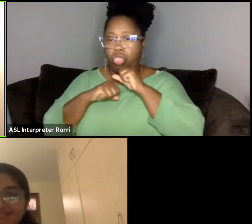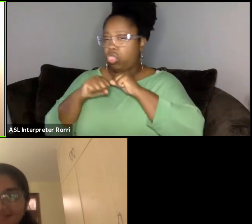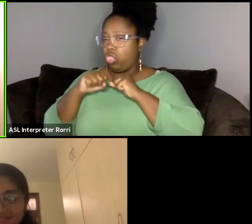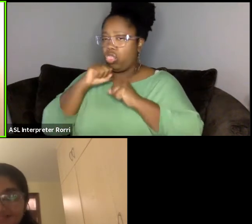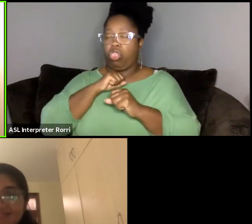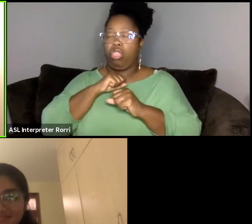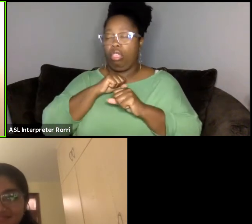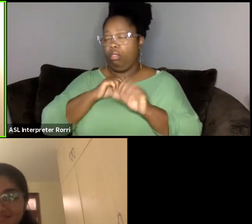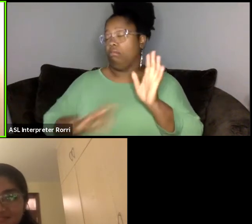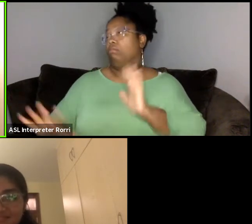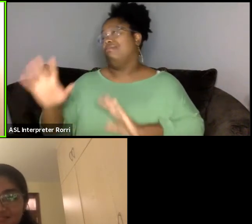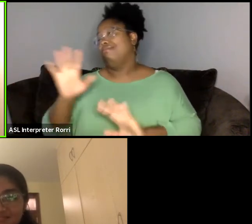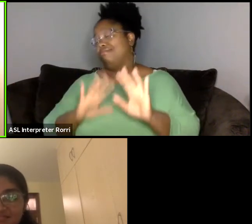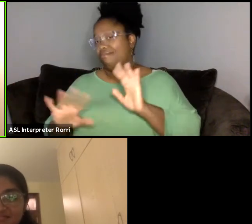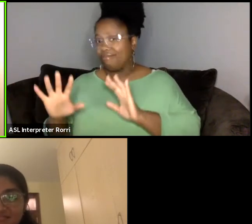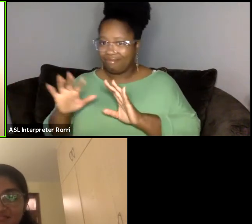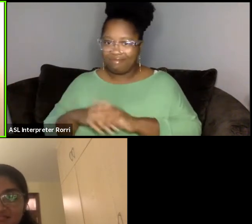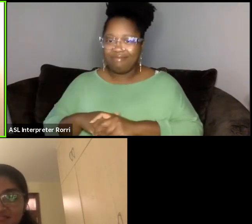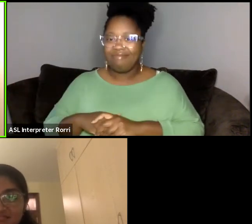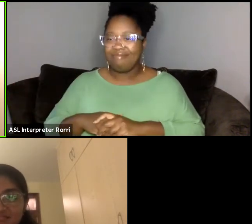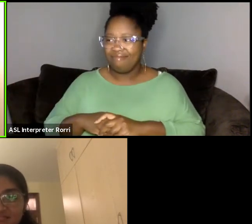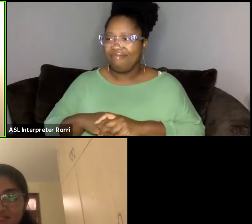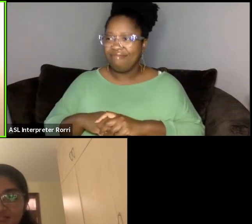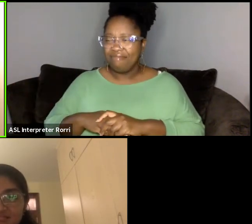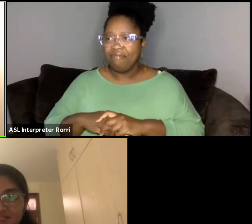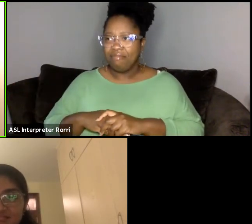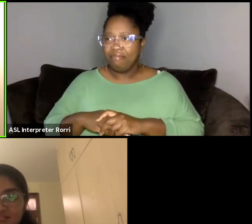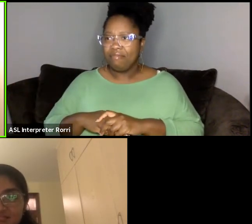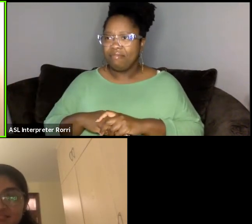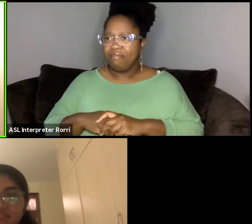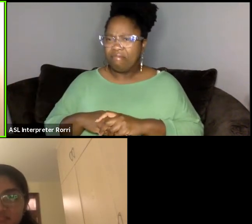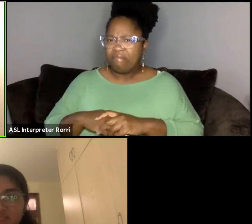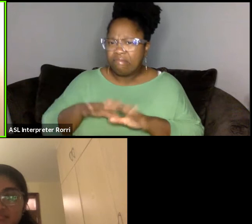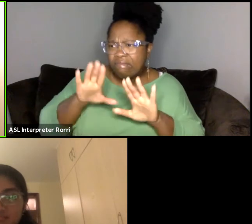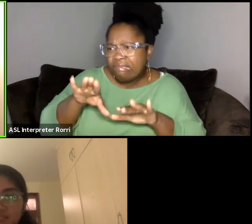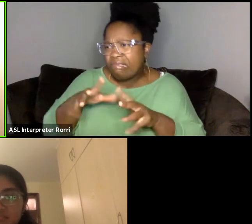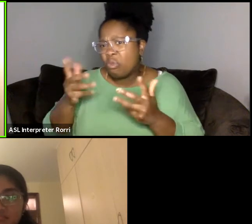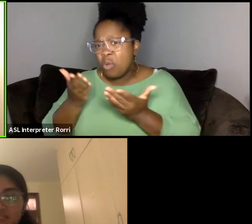of just trying to find out what resources you can access,